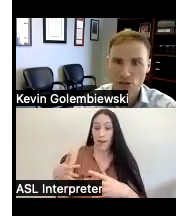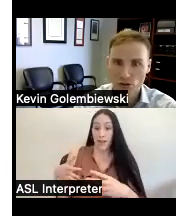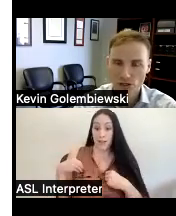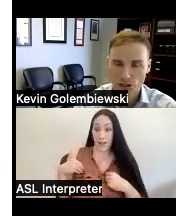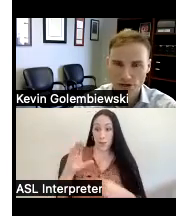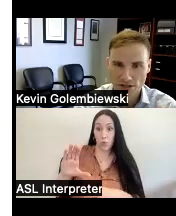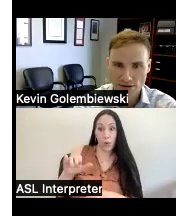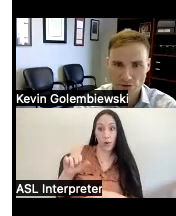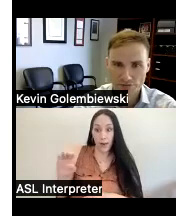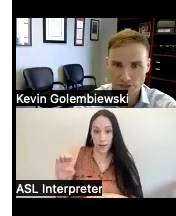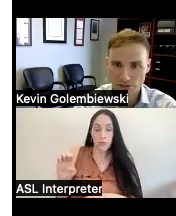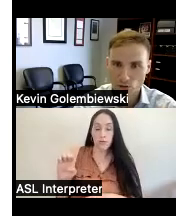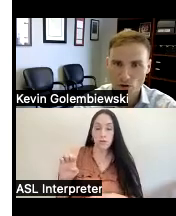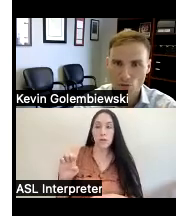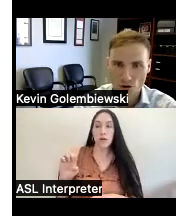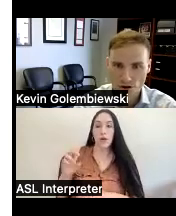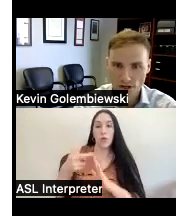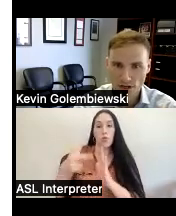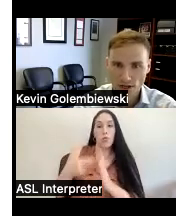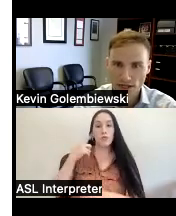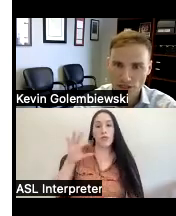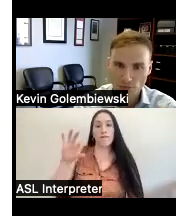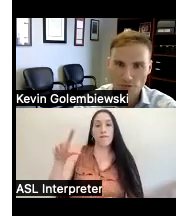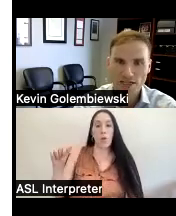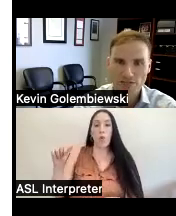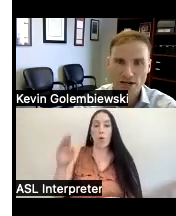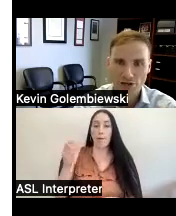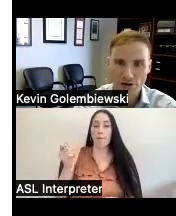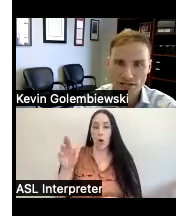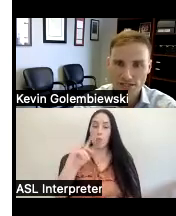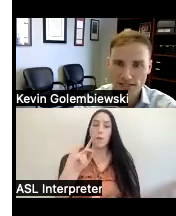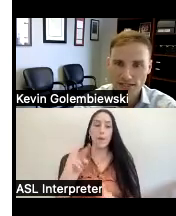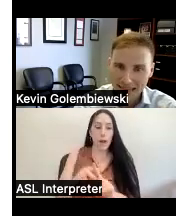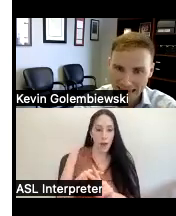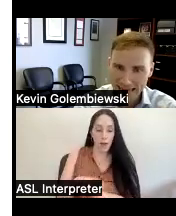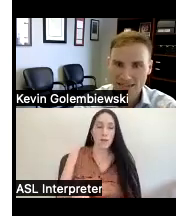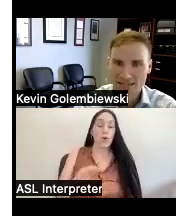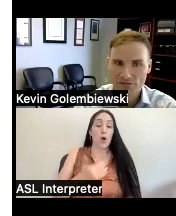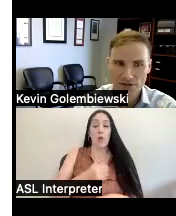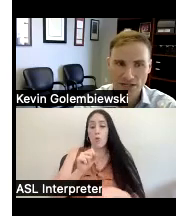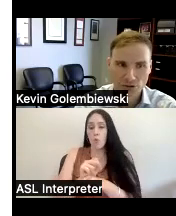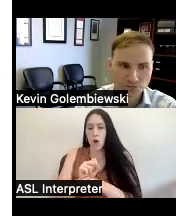include attorney-client privilege so our work is supervised by attorneys and it's confidential